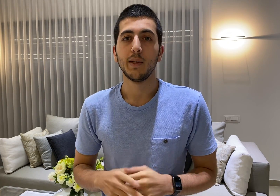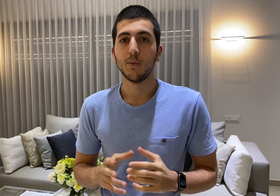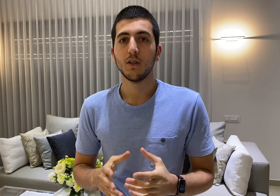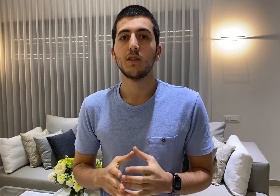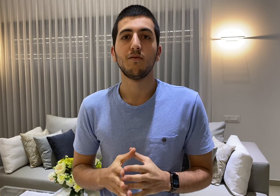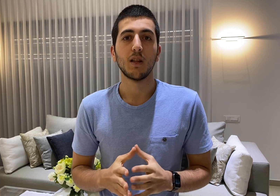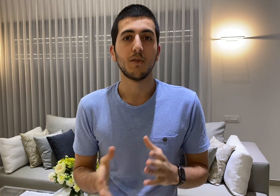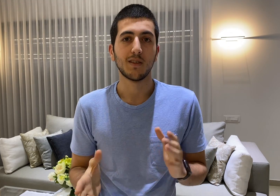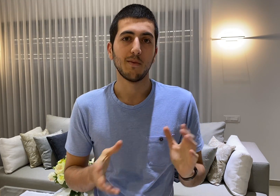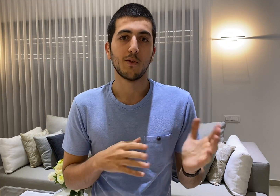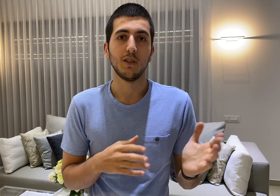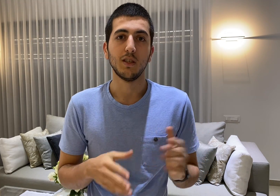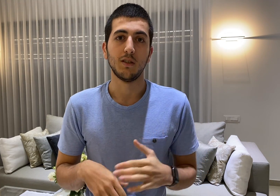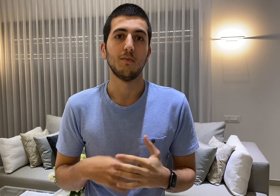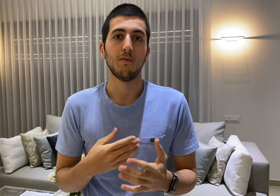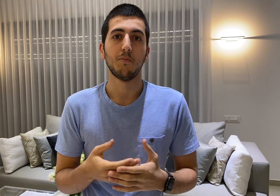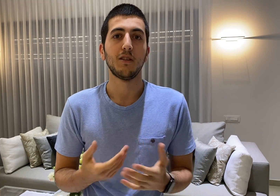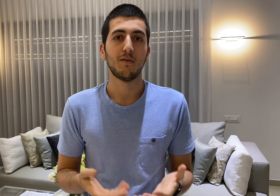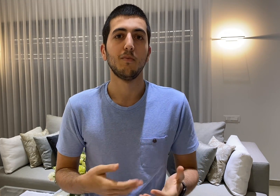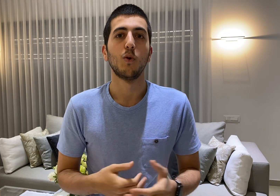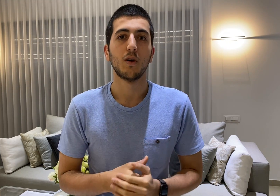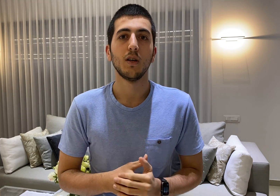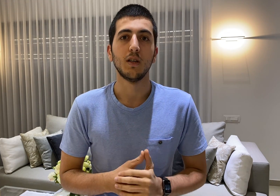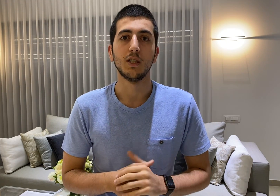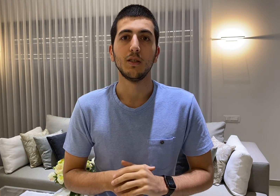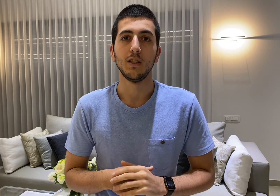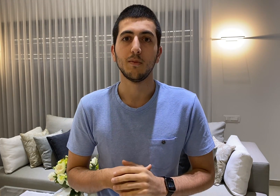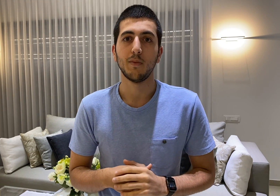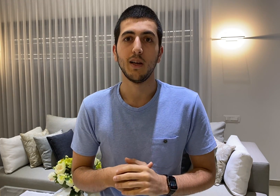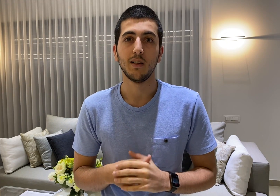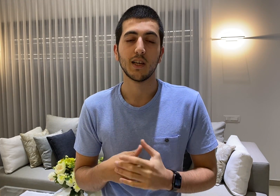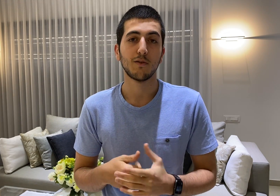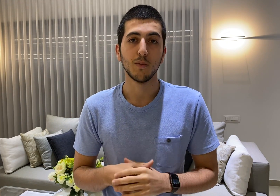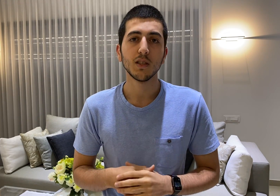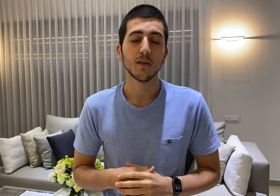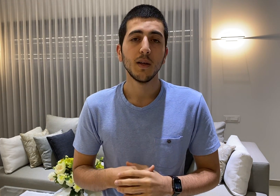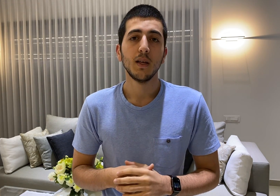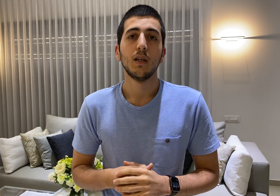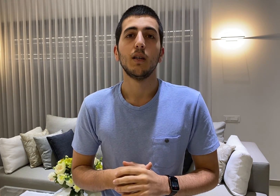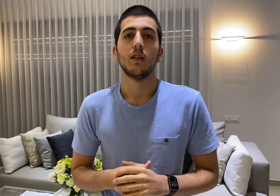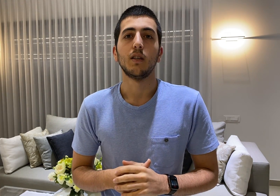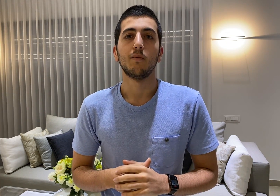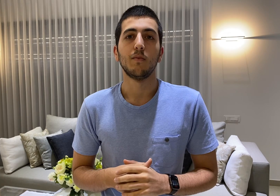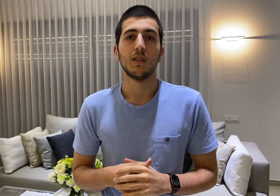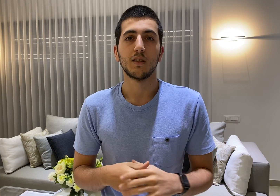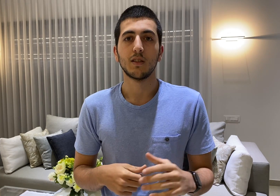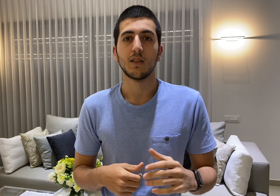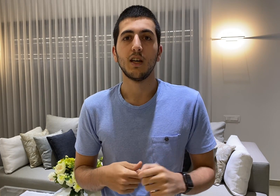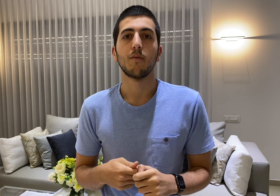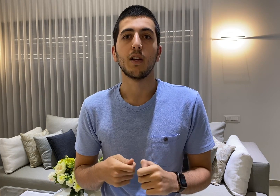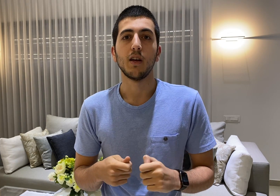develop this library a bit more in the next few months until the time that I am